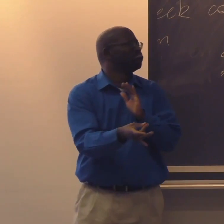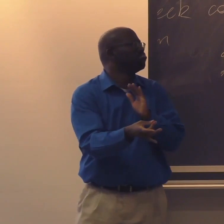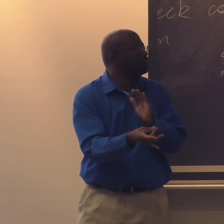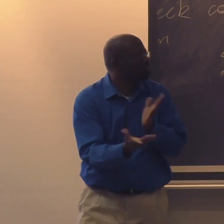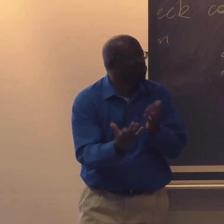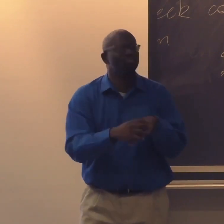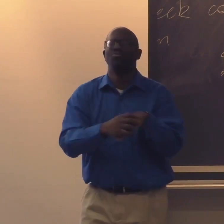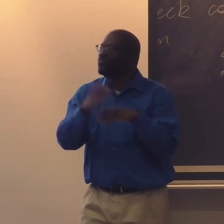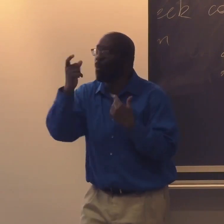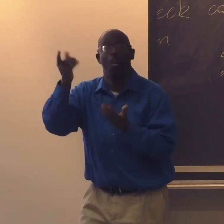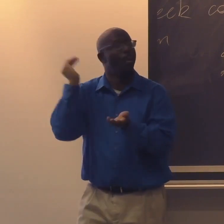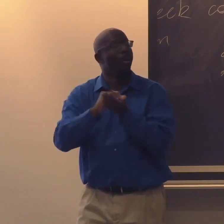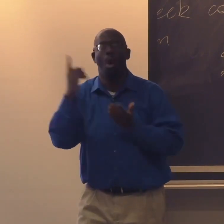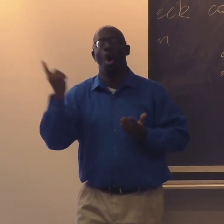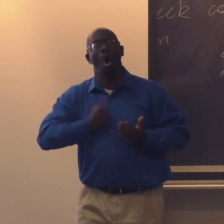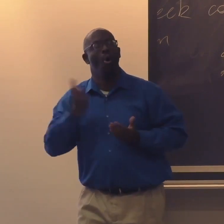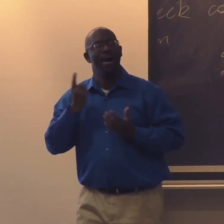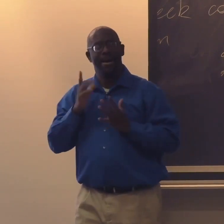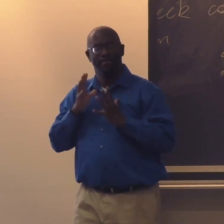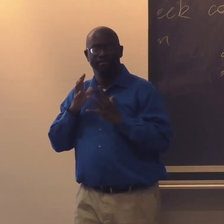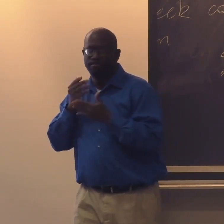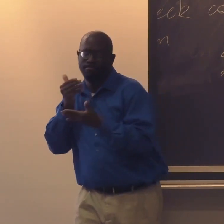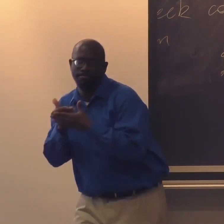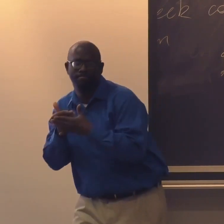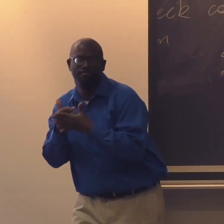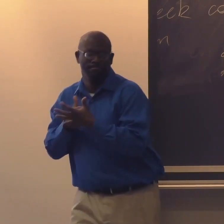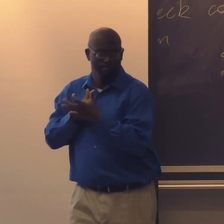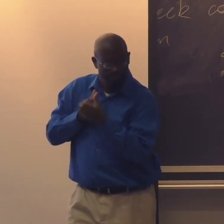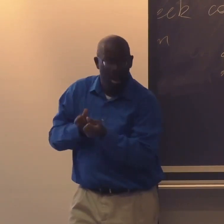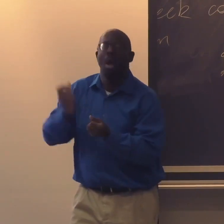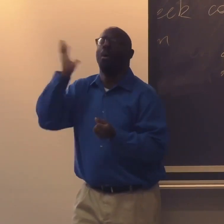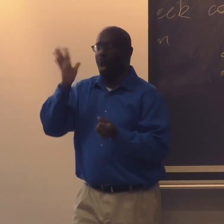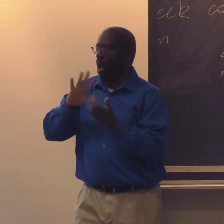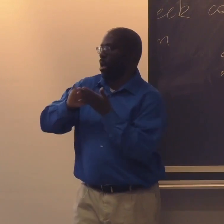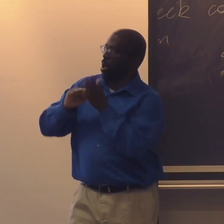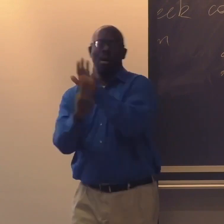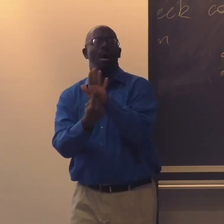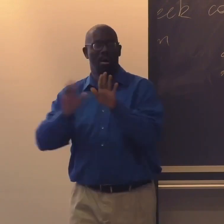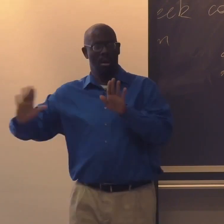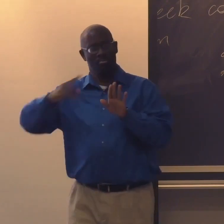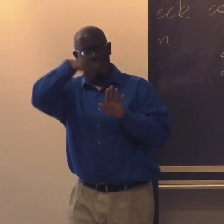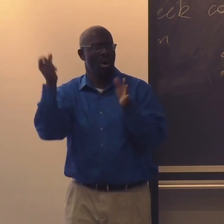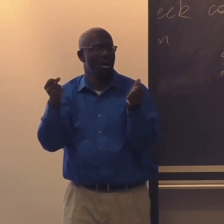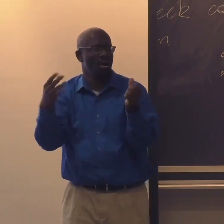And Black people are very adept at doing that. Often when you talk with somebody that you trust,